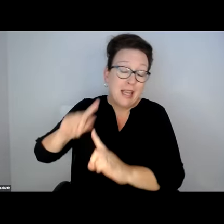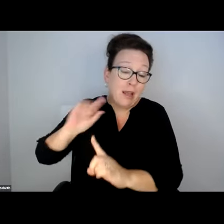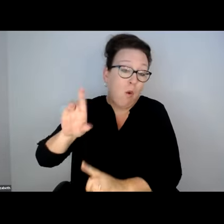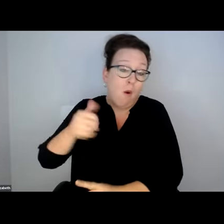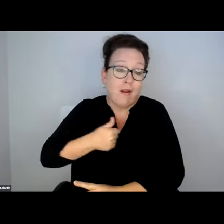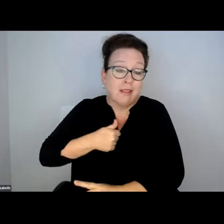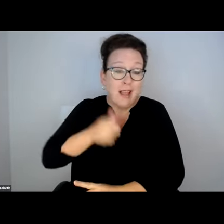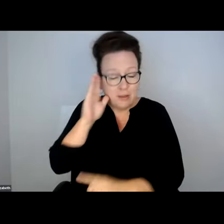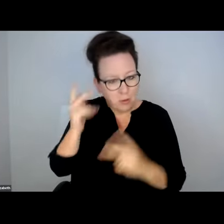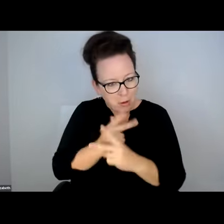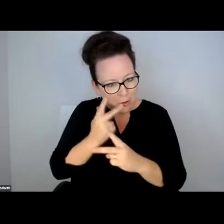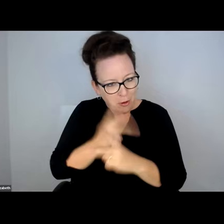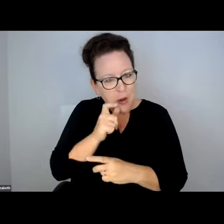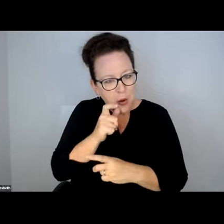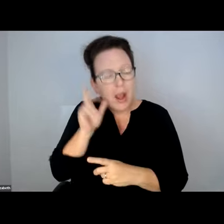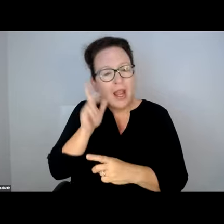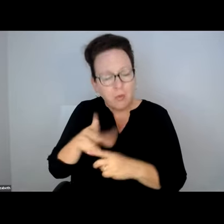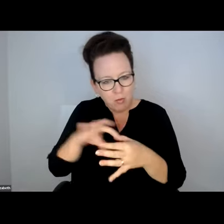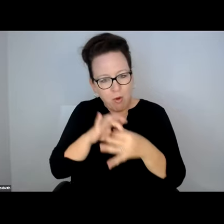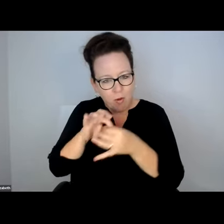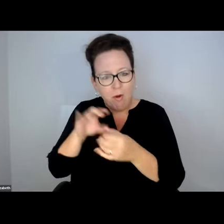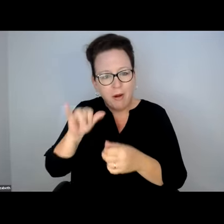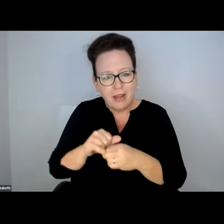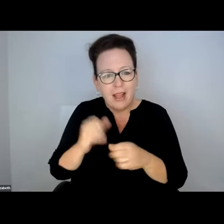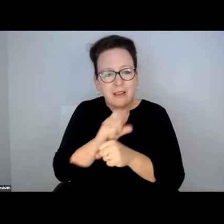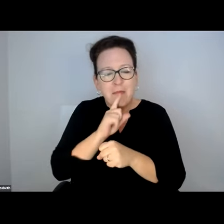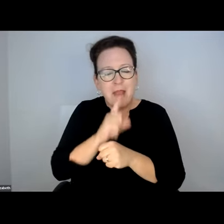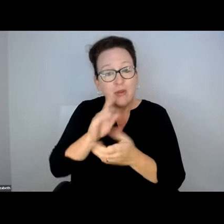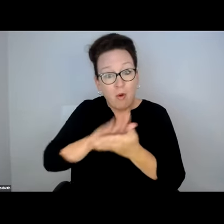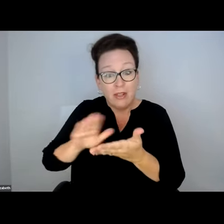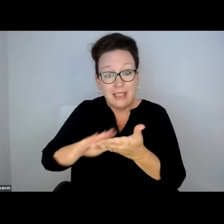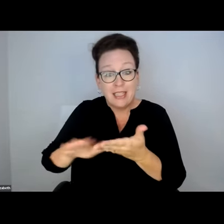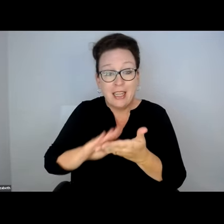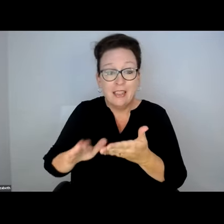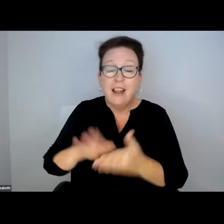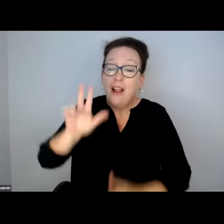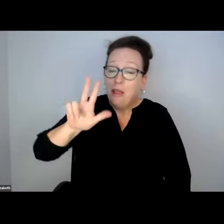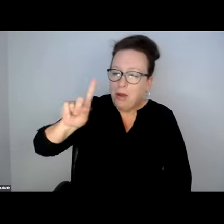SIDEWALK THAT ABUTS IT, BIG COMMERCIAL PROPERTY OR THE T, WE'LL FIGURE OUT WHO THE PERSON IS TO DO THAT COORDINATION TO